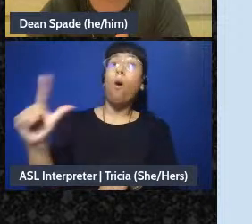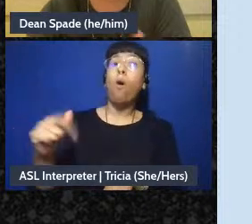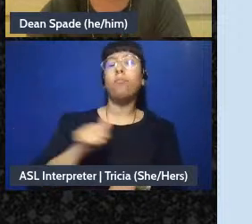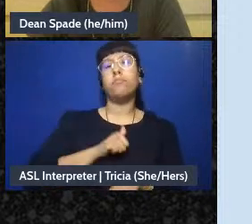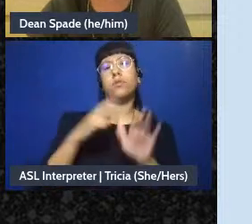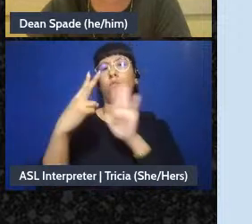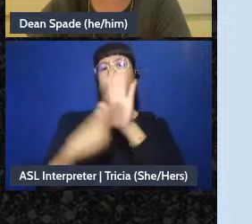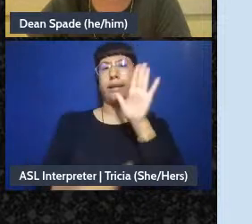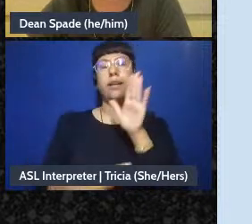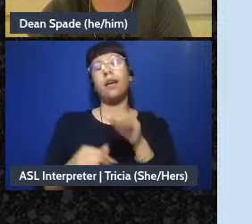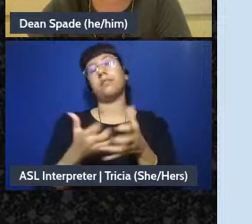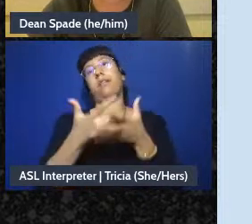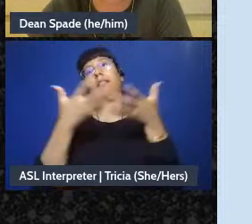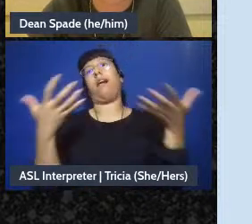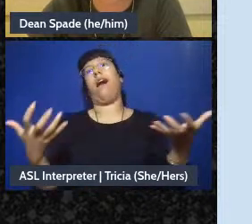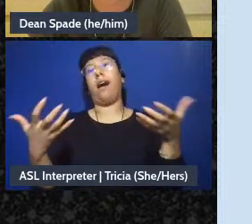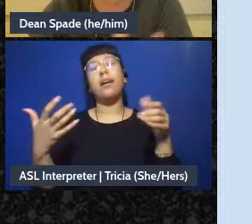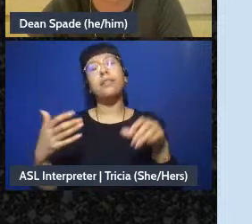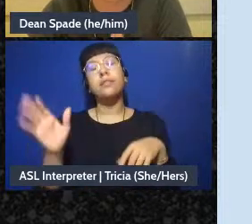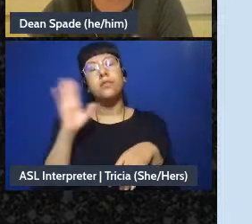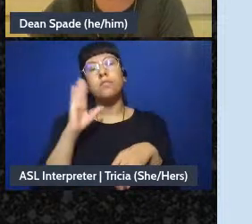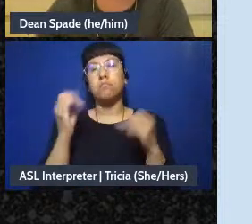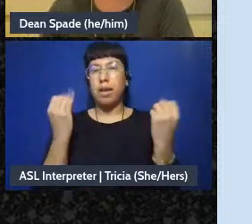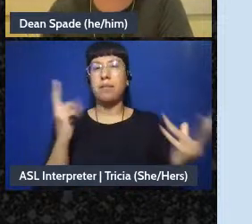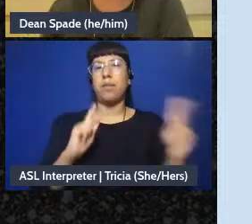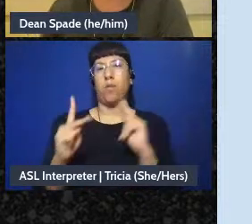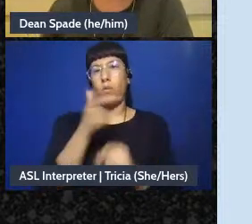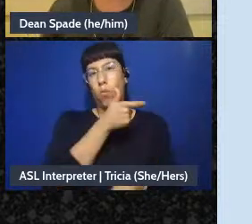lot because there's a lot of people here but I'll read things that I want to emphasize,